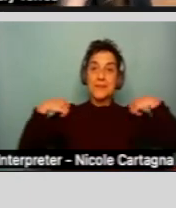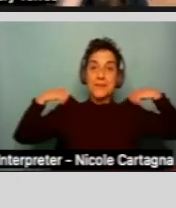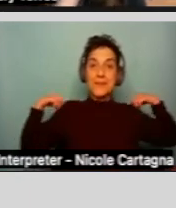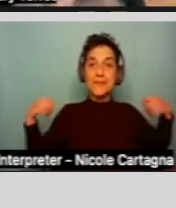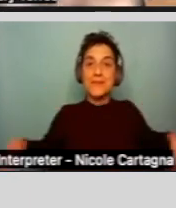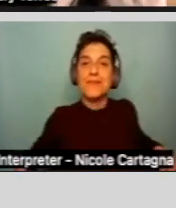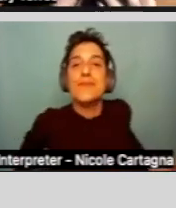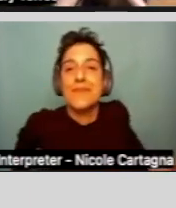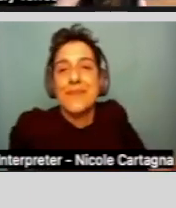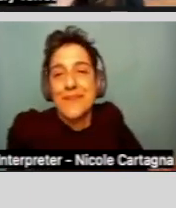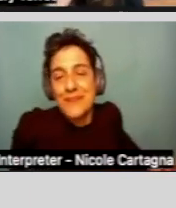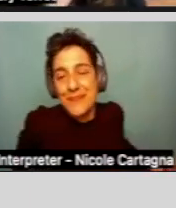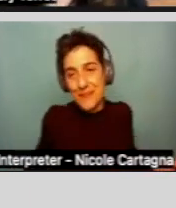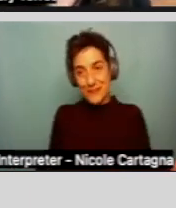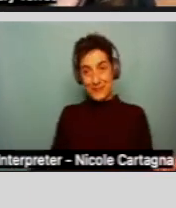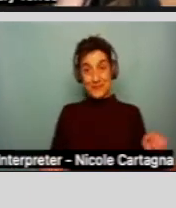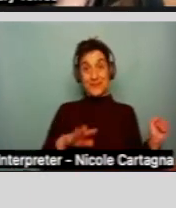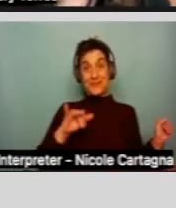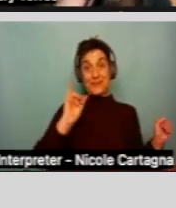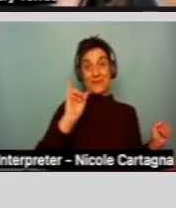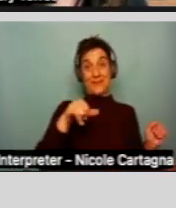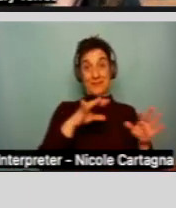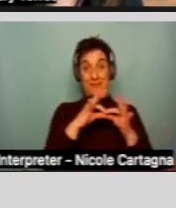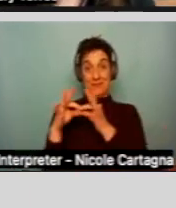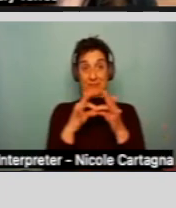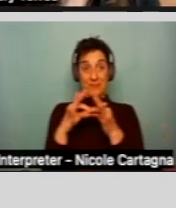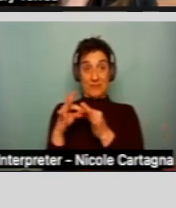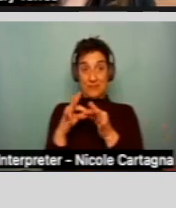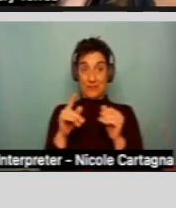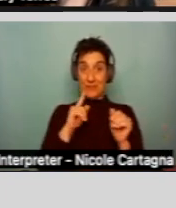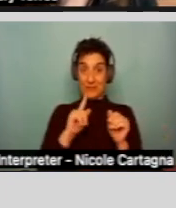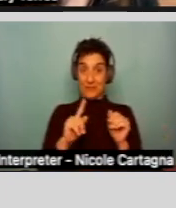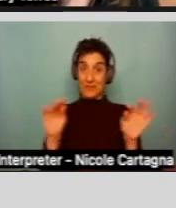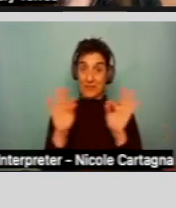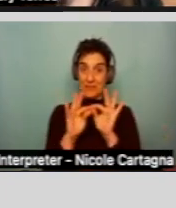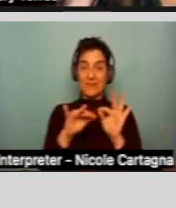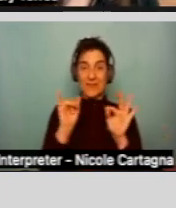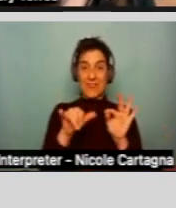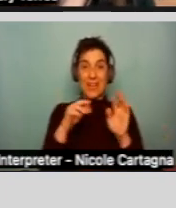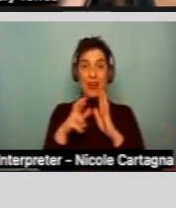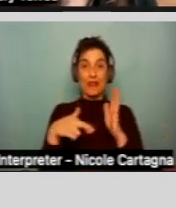And so that connection is really, really important and that's what regional center looks at.